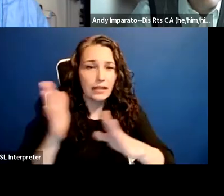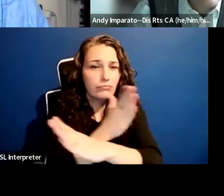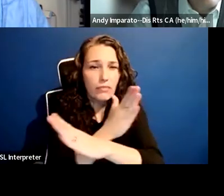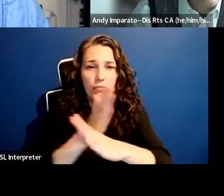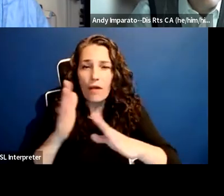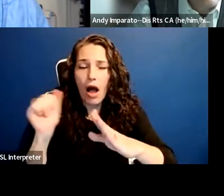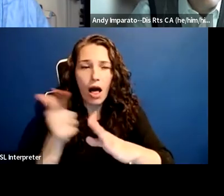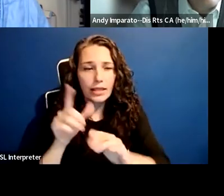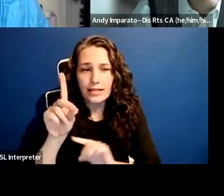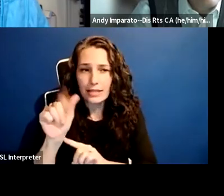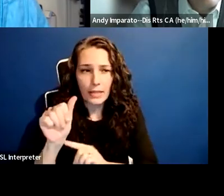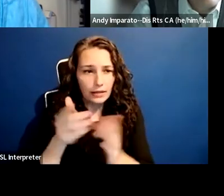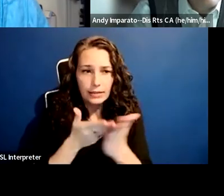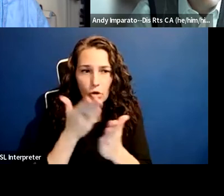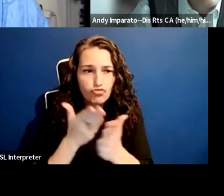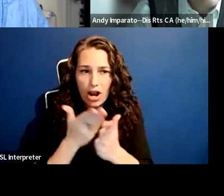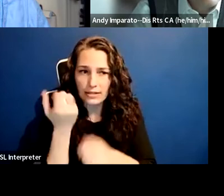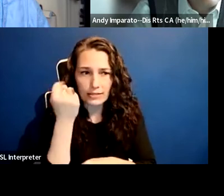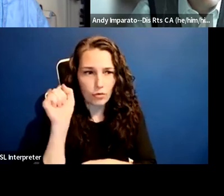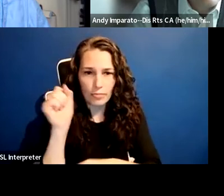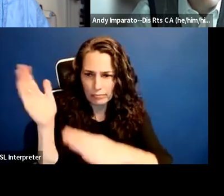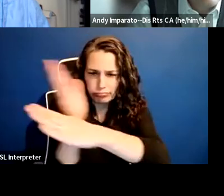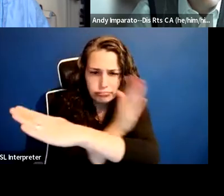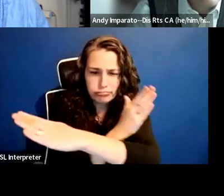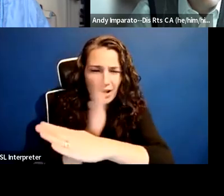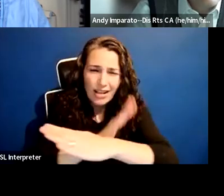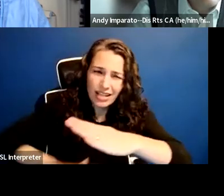which is not only working across disability